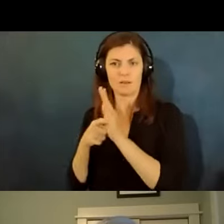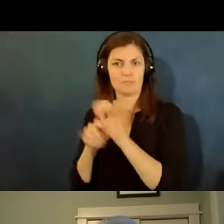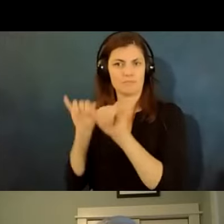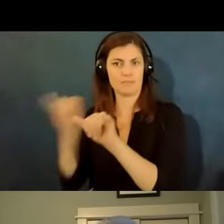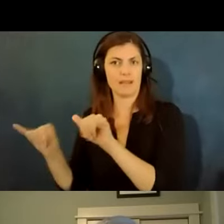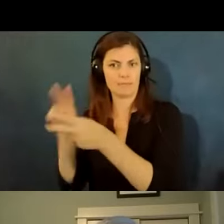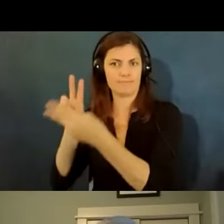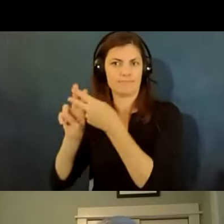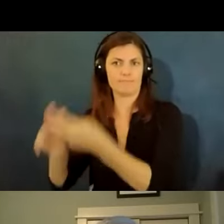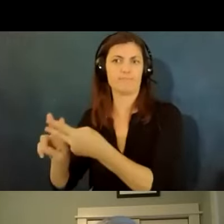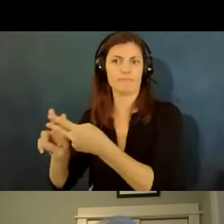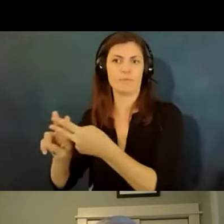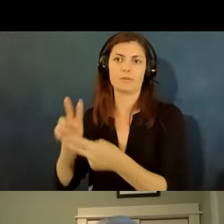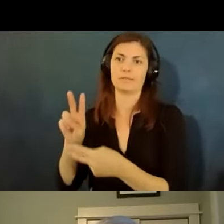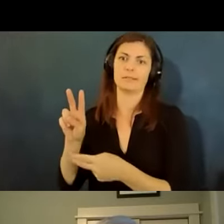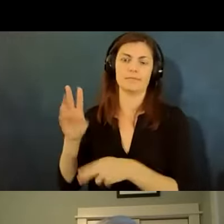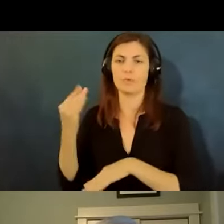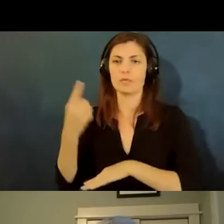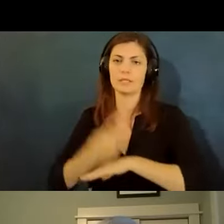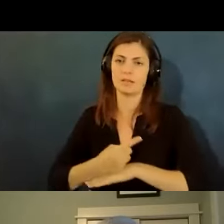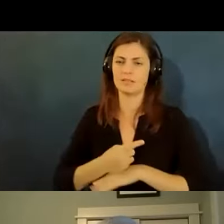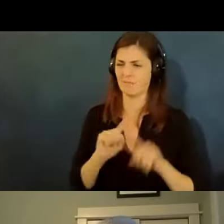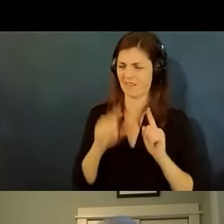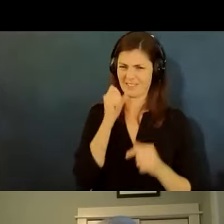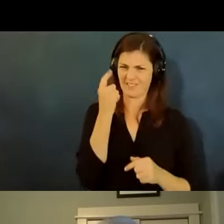the motivation behind you can't see your doctor and don't think they can do it